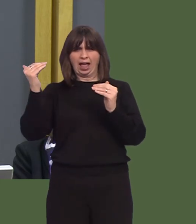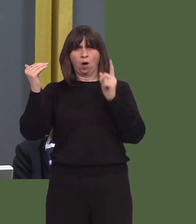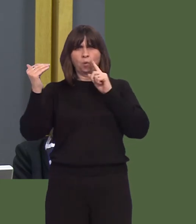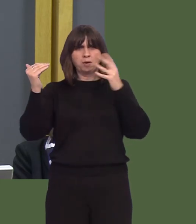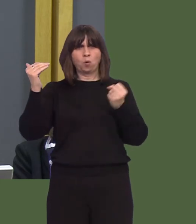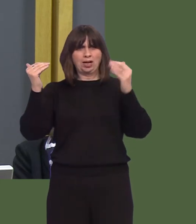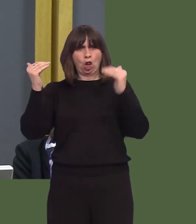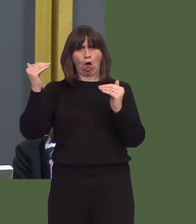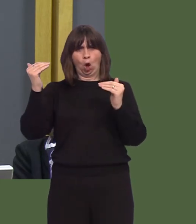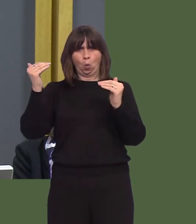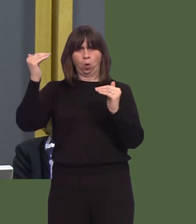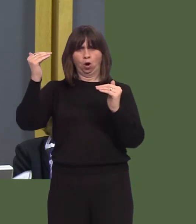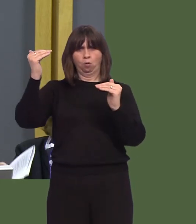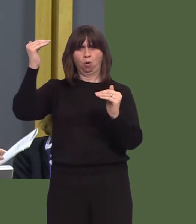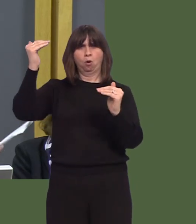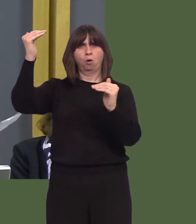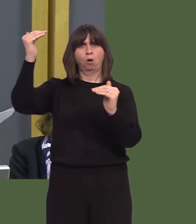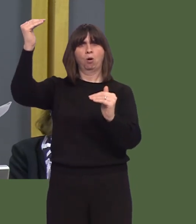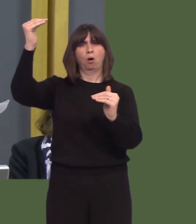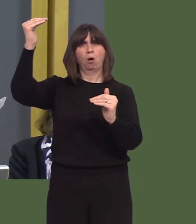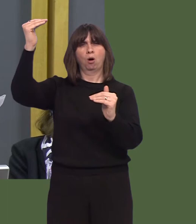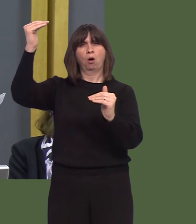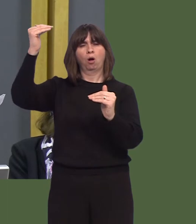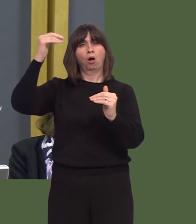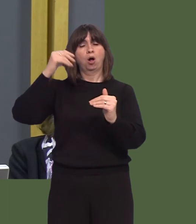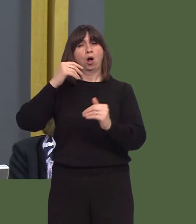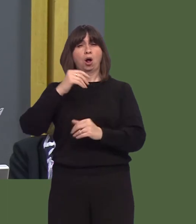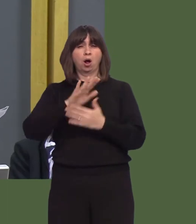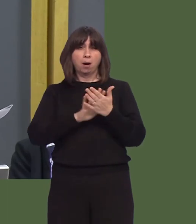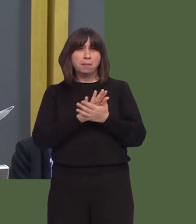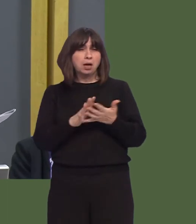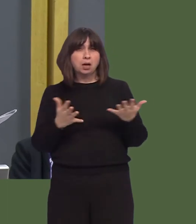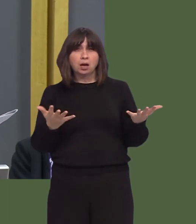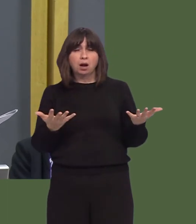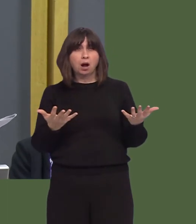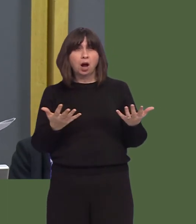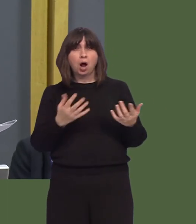In fact, the group predicts that it would take a century to close all areas of equality